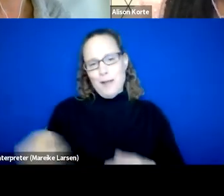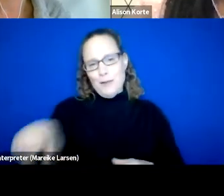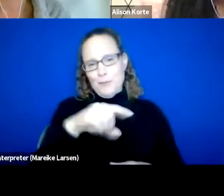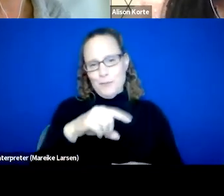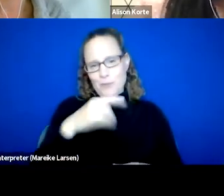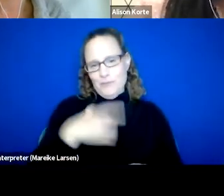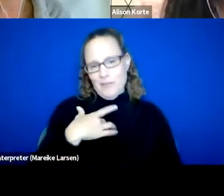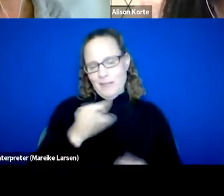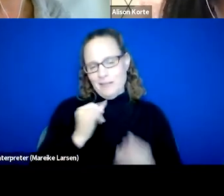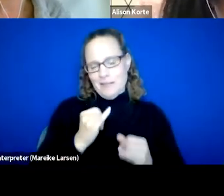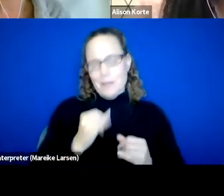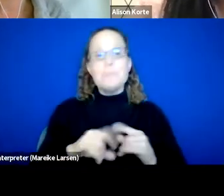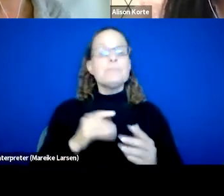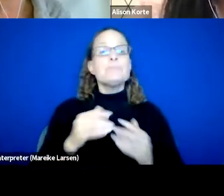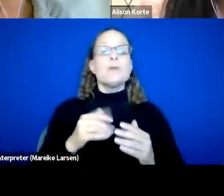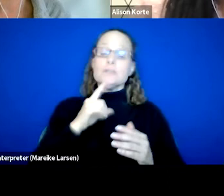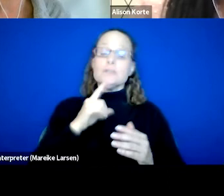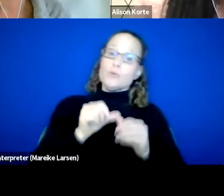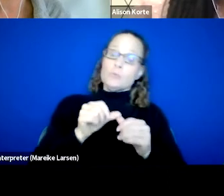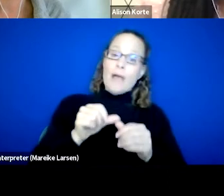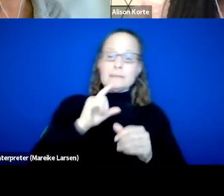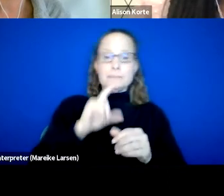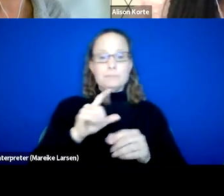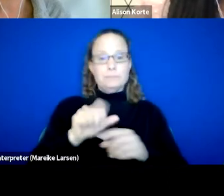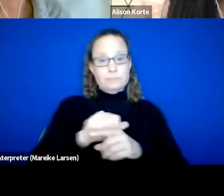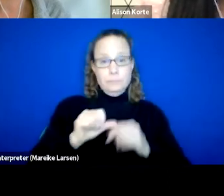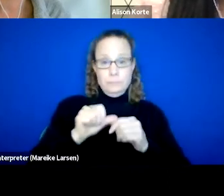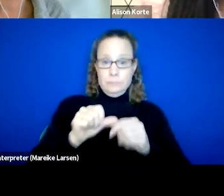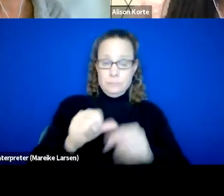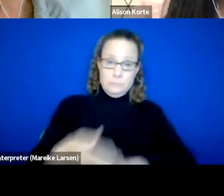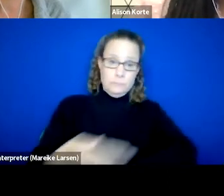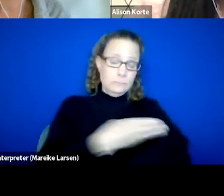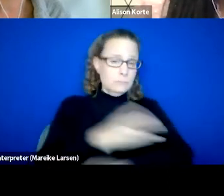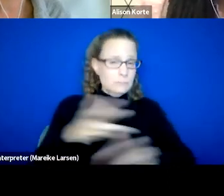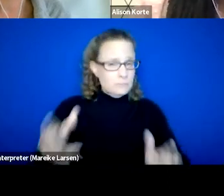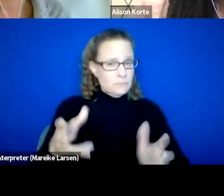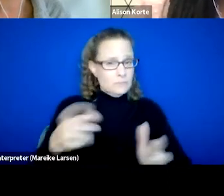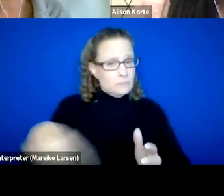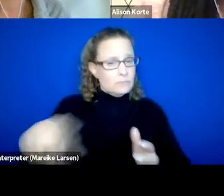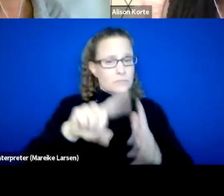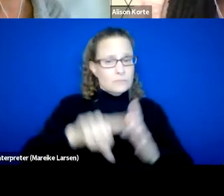So to practice continuous improvement, we really urge canoes to begin for the improvement review process